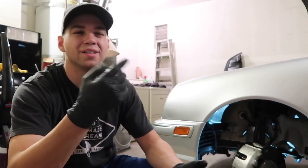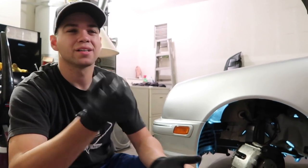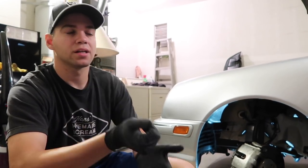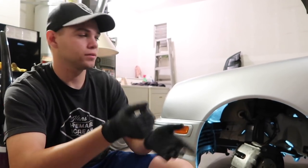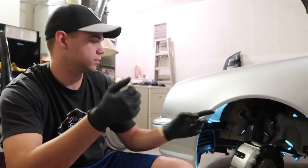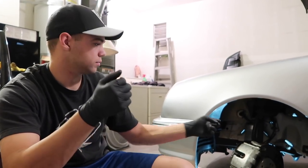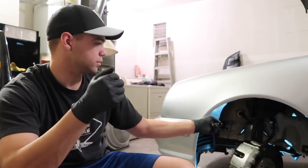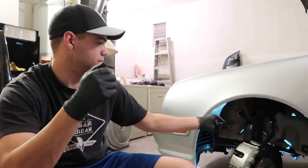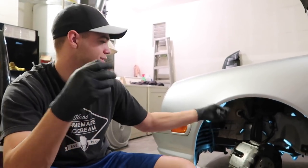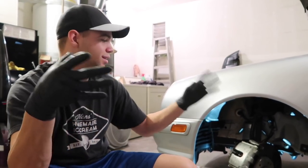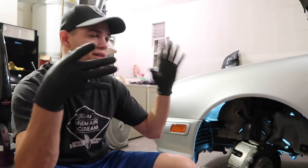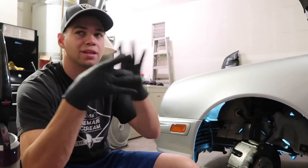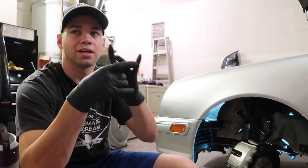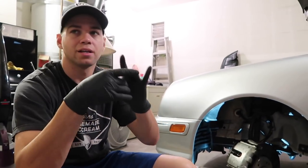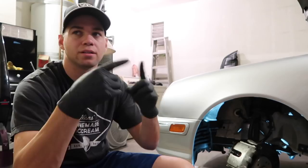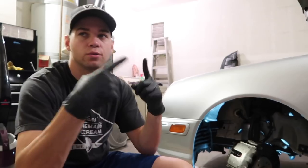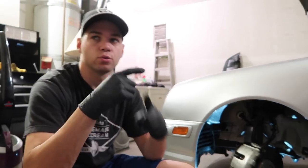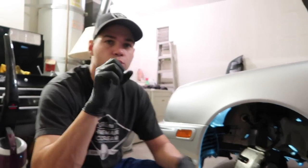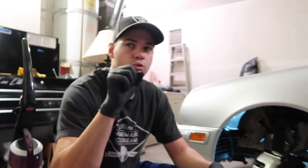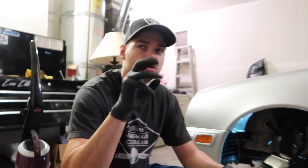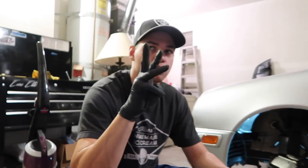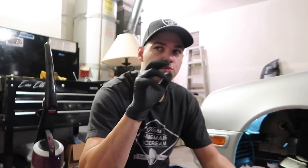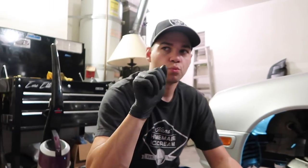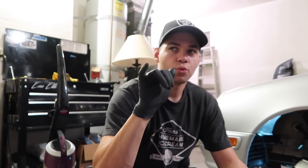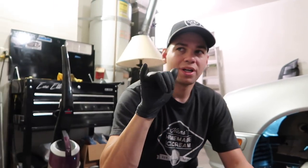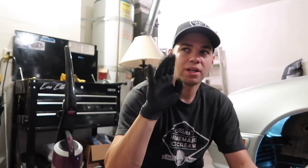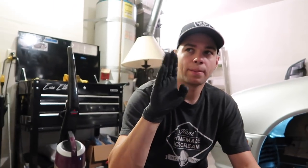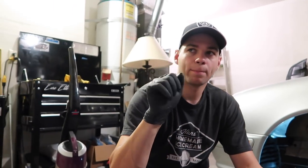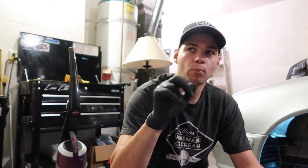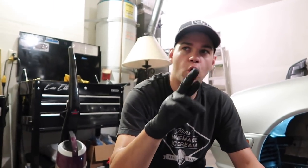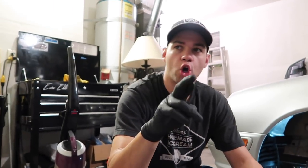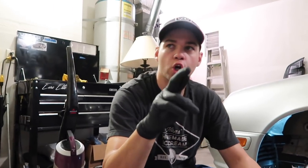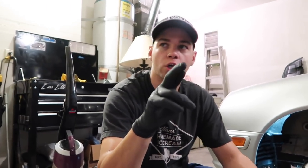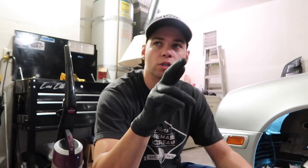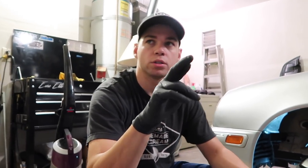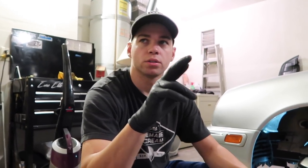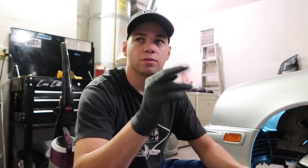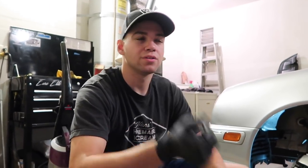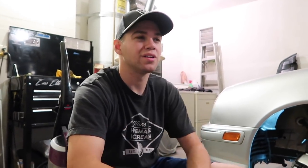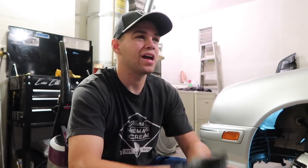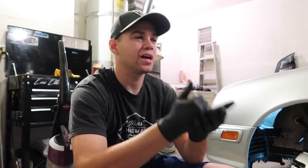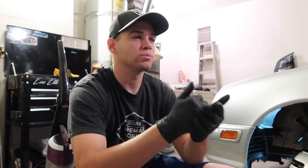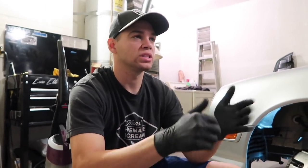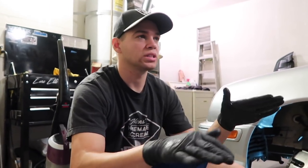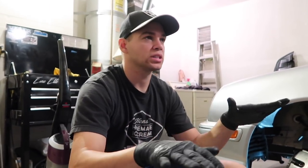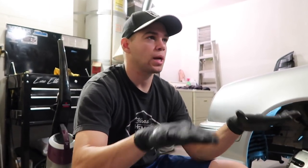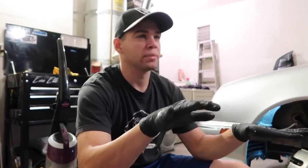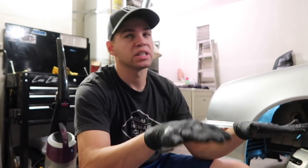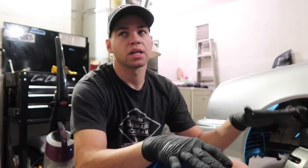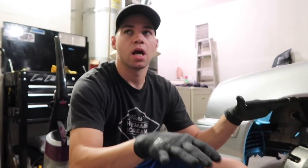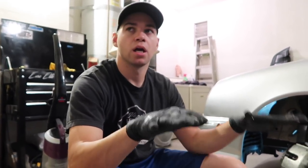It connects to the sway bar to help stabilize the car